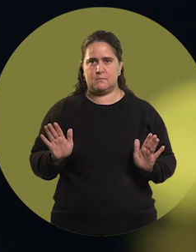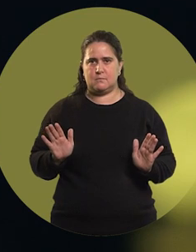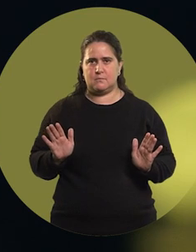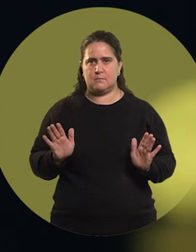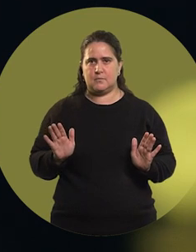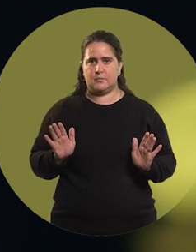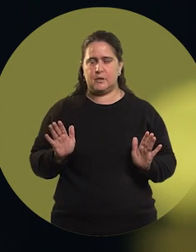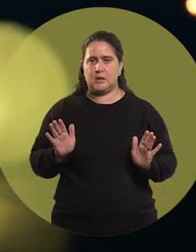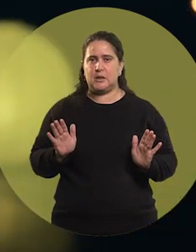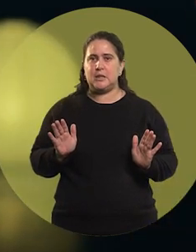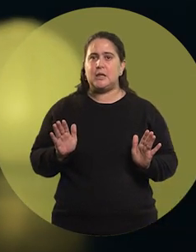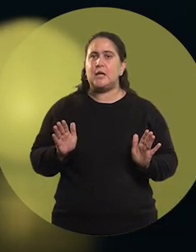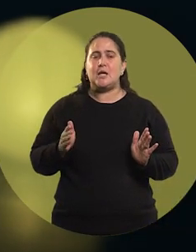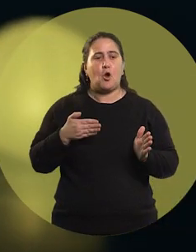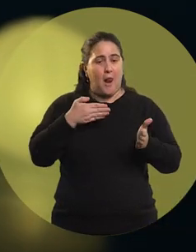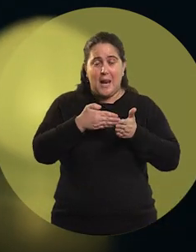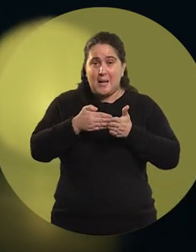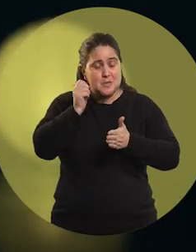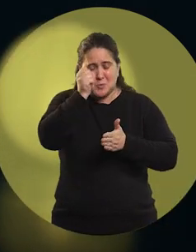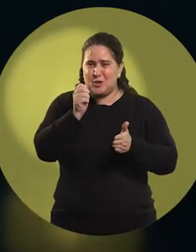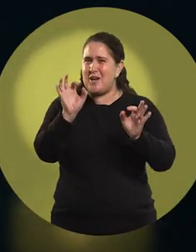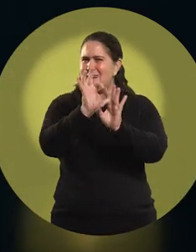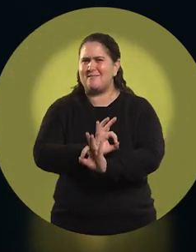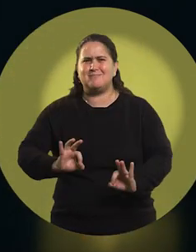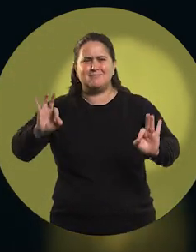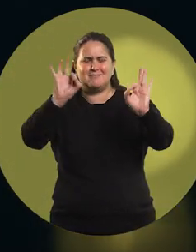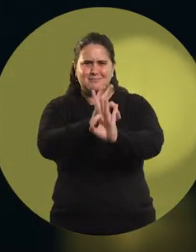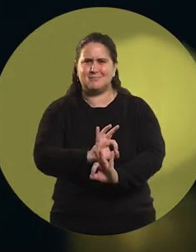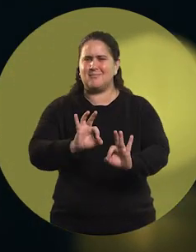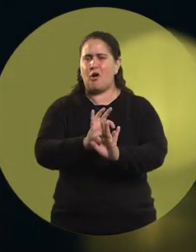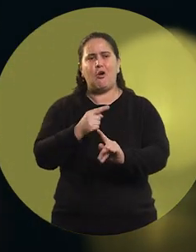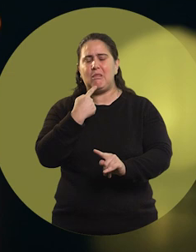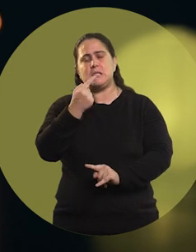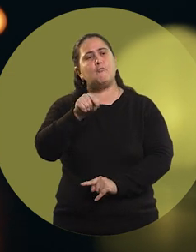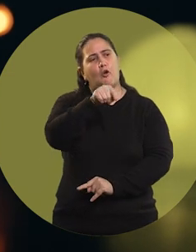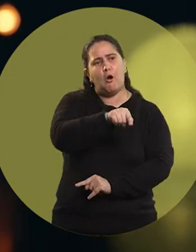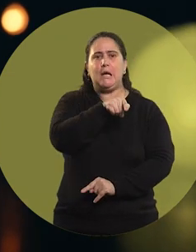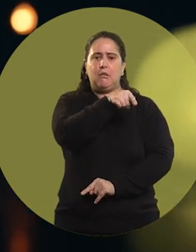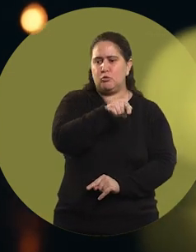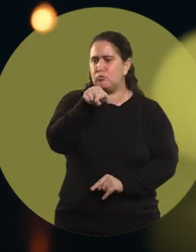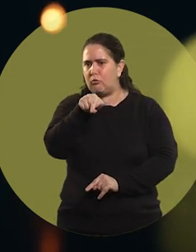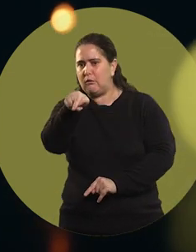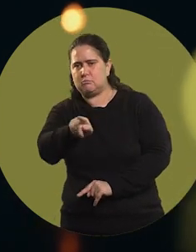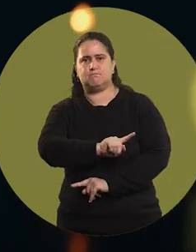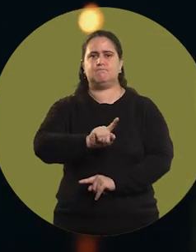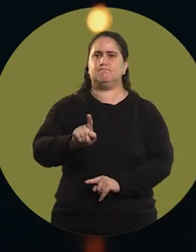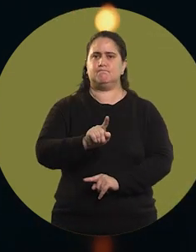That nothing limits a person's dreams or defines them.